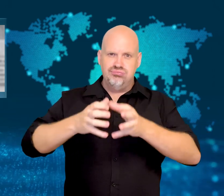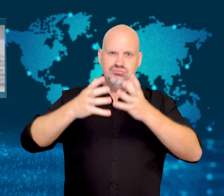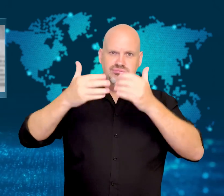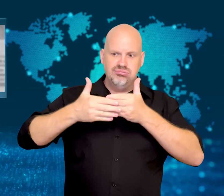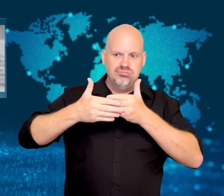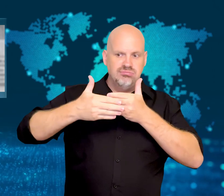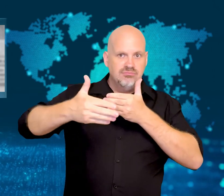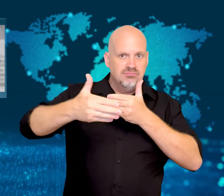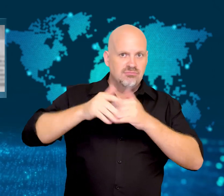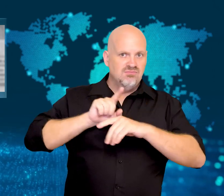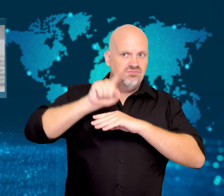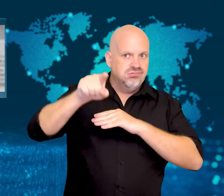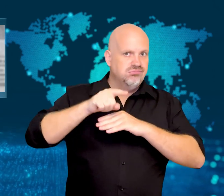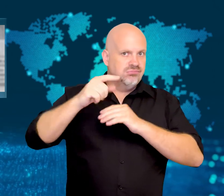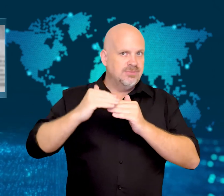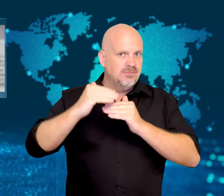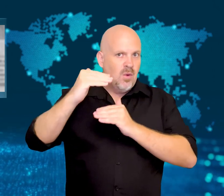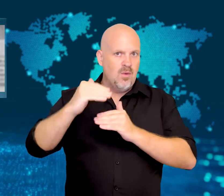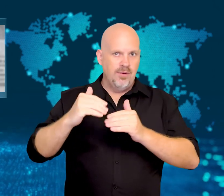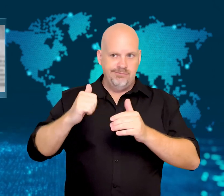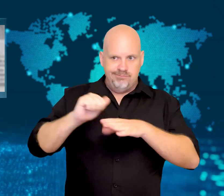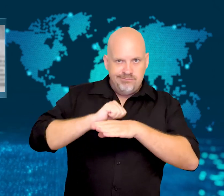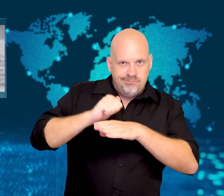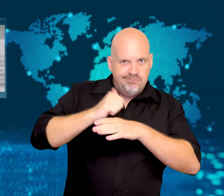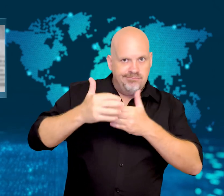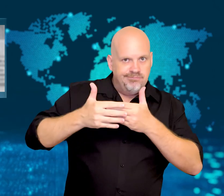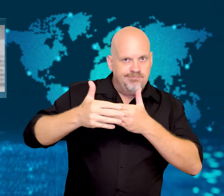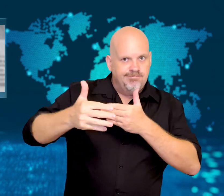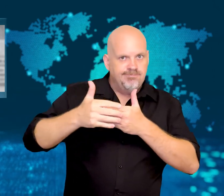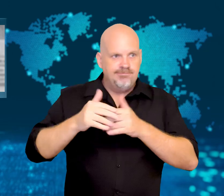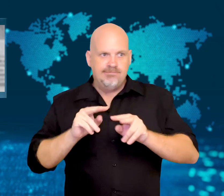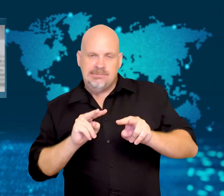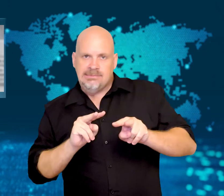missile testing.